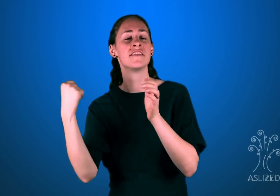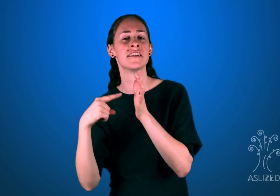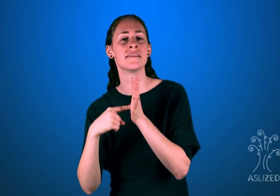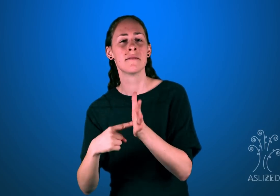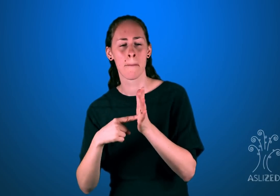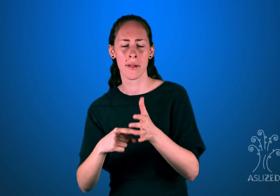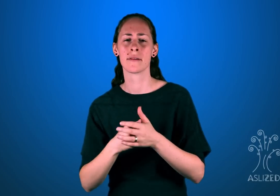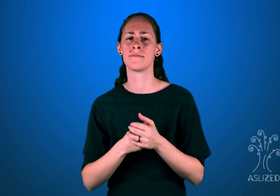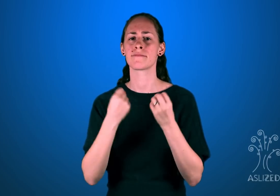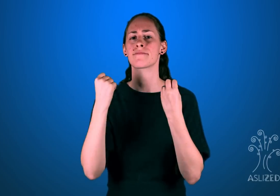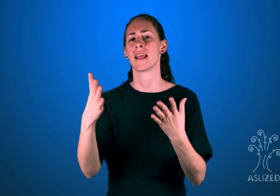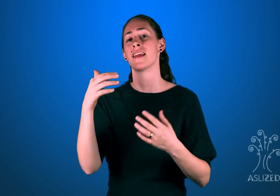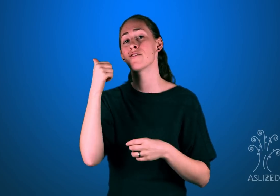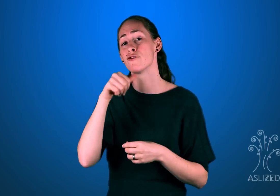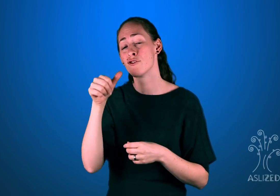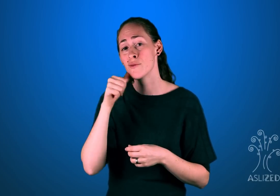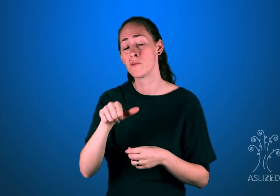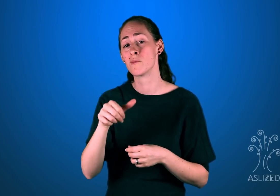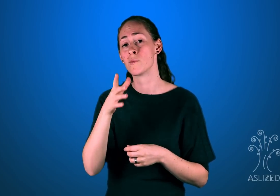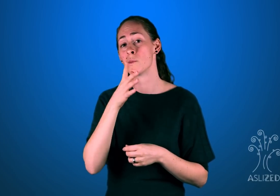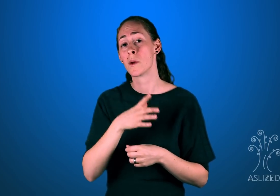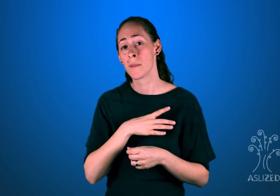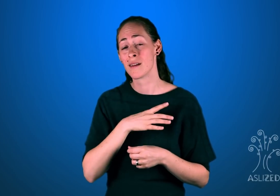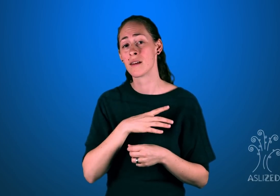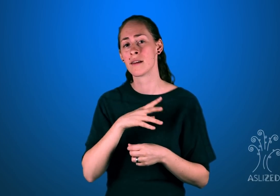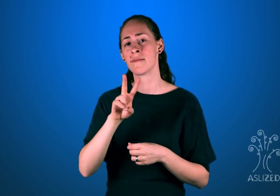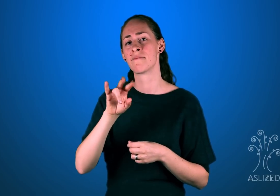As another example of Deaf people's experience in developing countries is that girls and women are